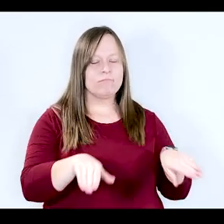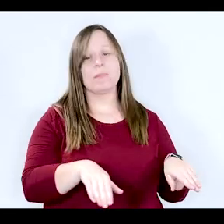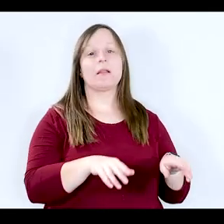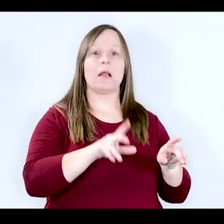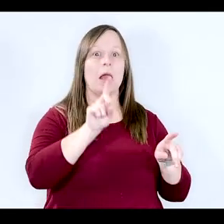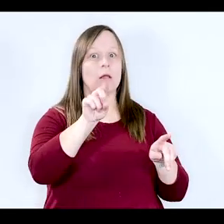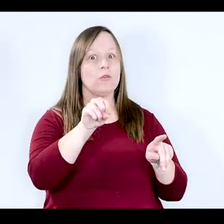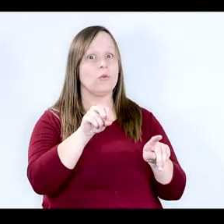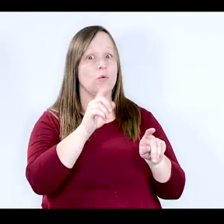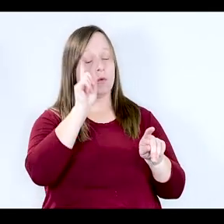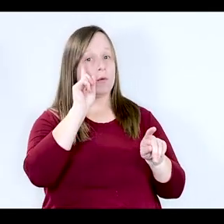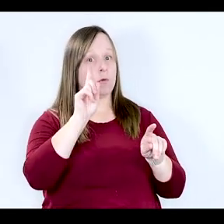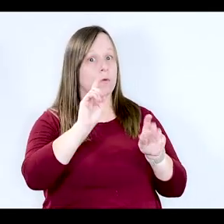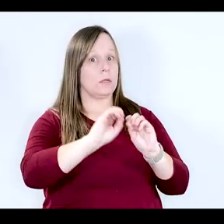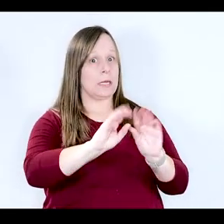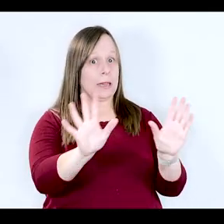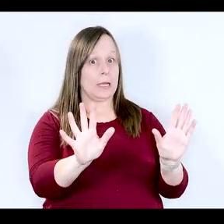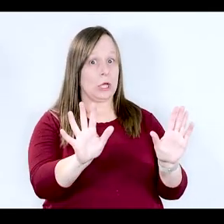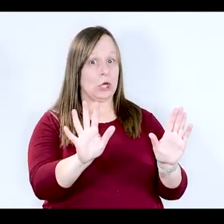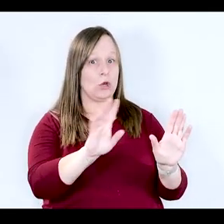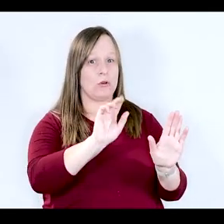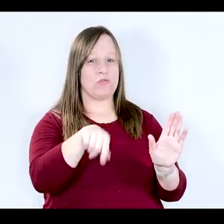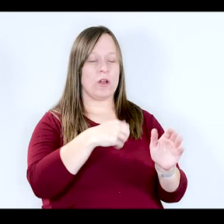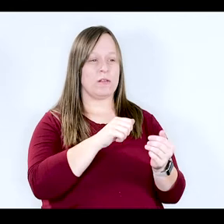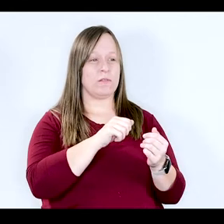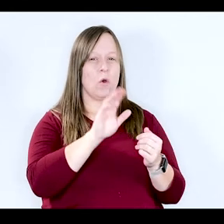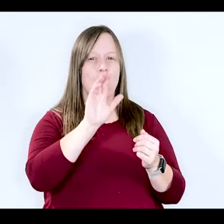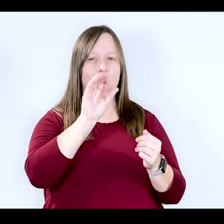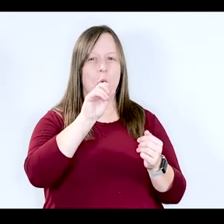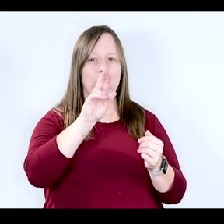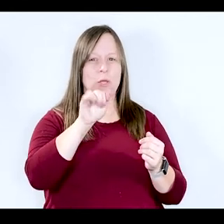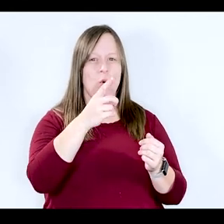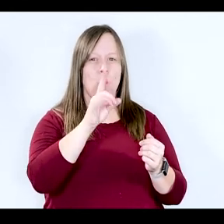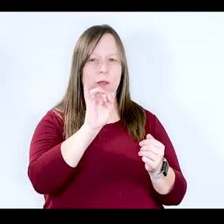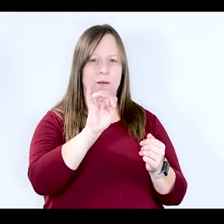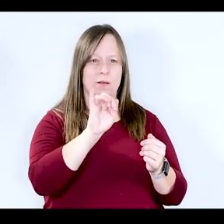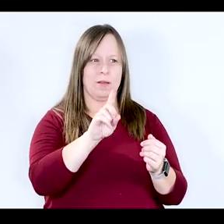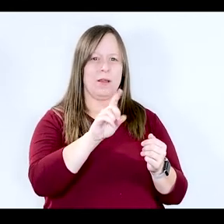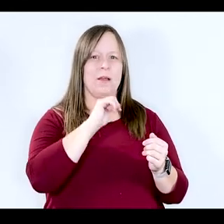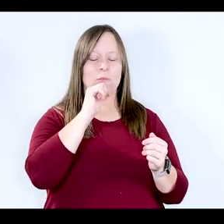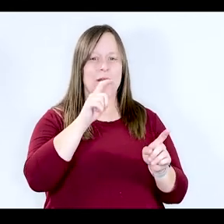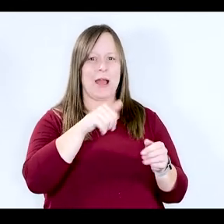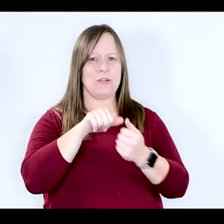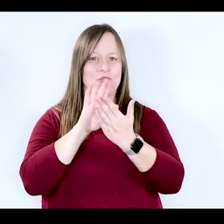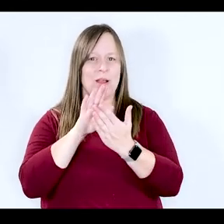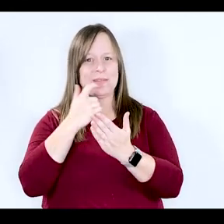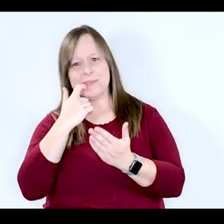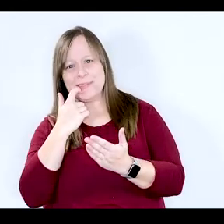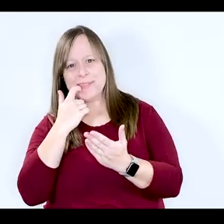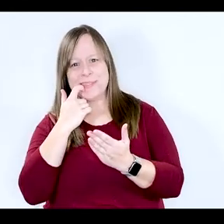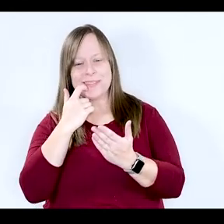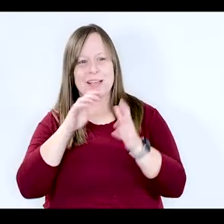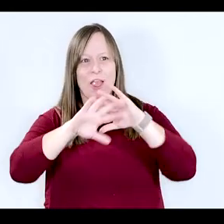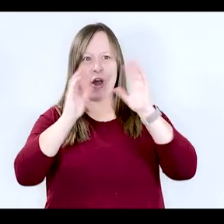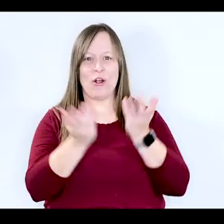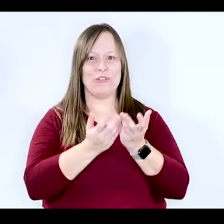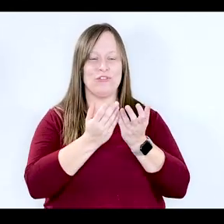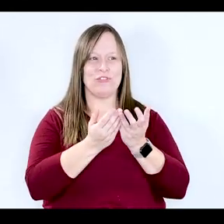want to kind of make it clear that by just addressing the opioid crisis, we're not addressing substance use and substance abuse at large. There are still